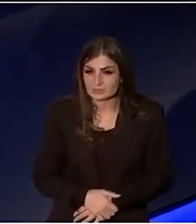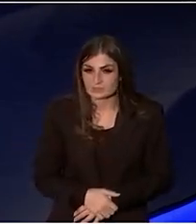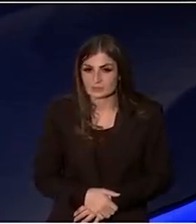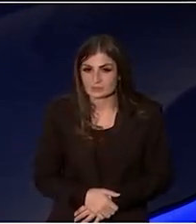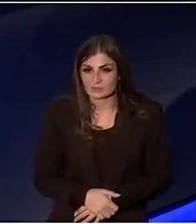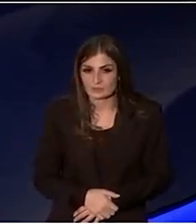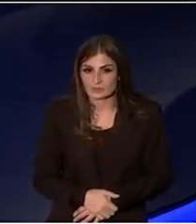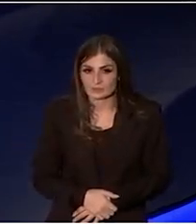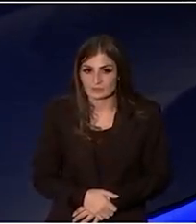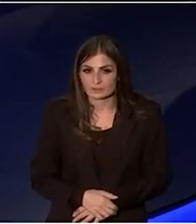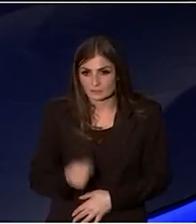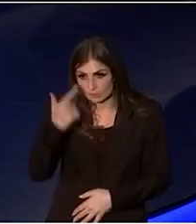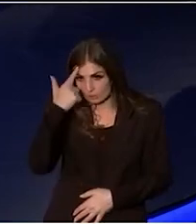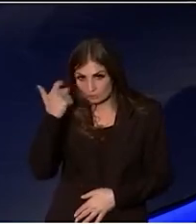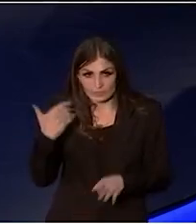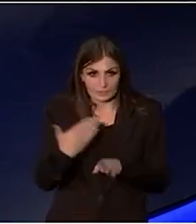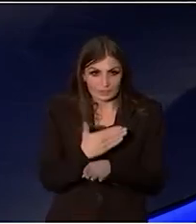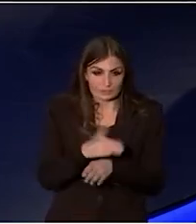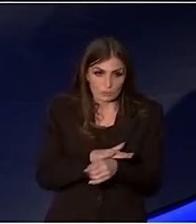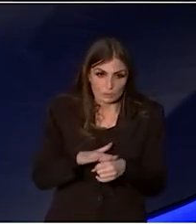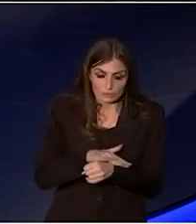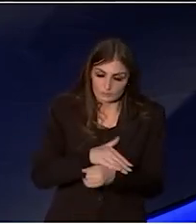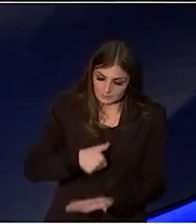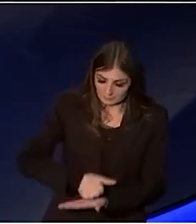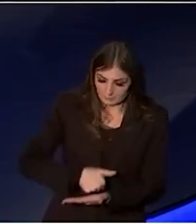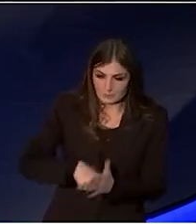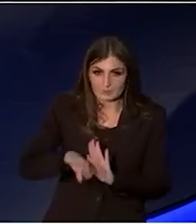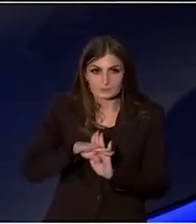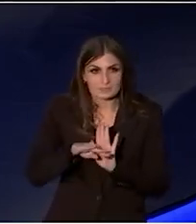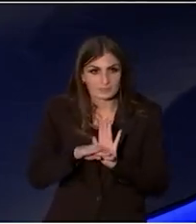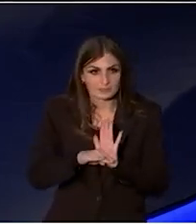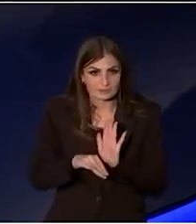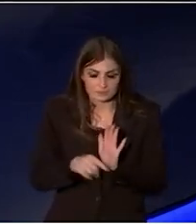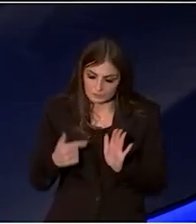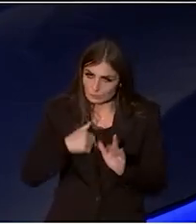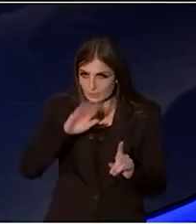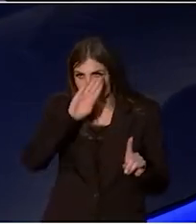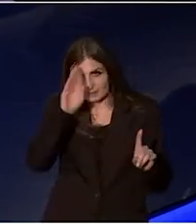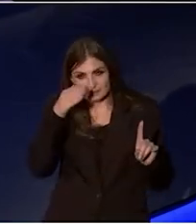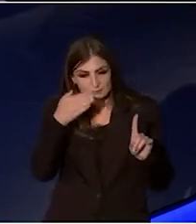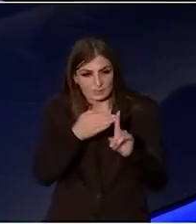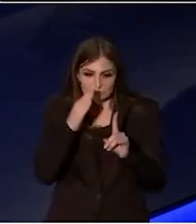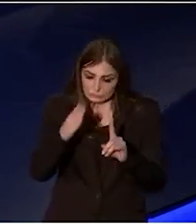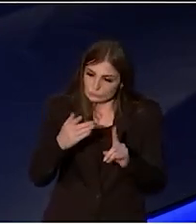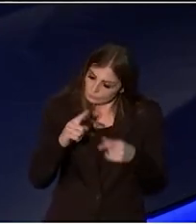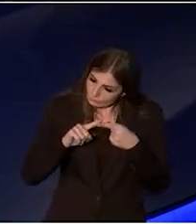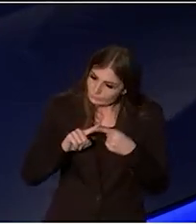As creative workplaces sets minimum standards, we expect you to keep to them.